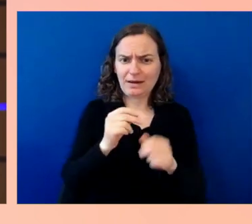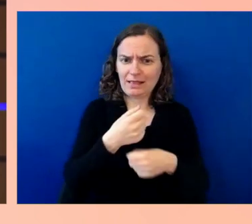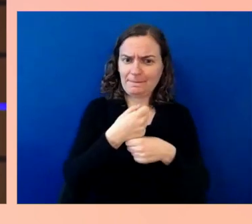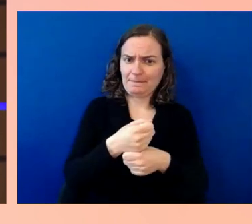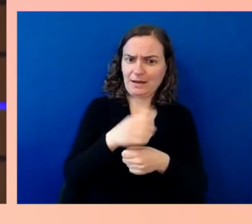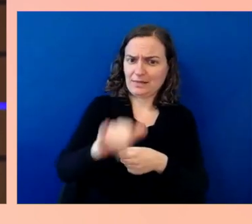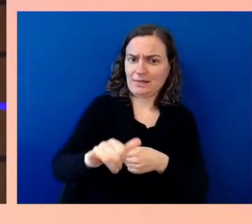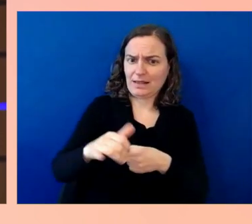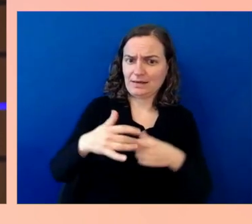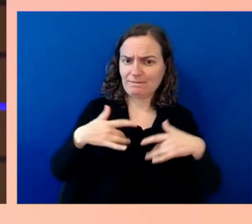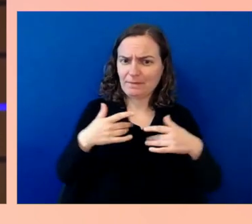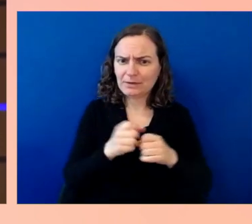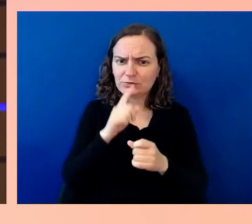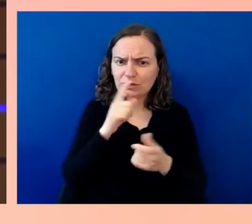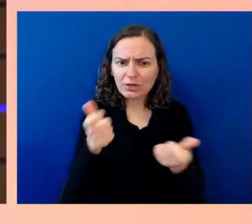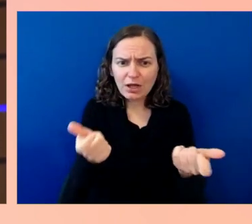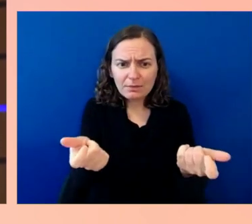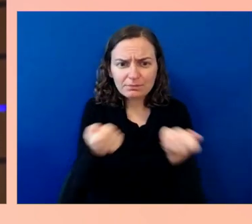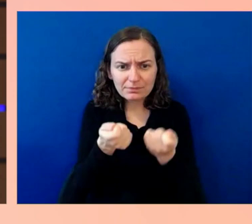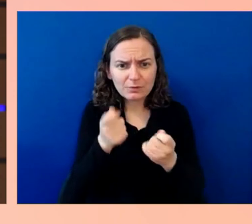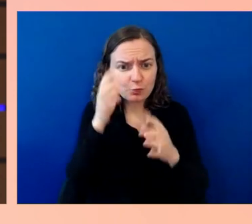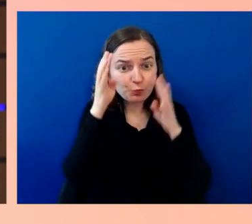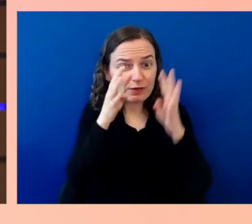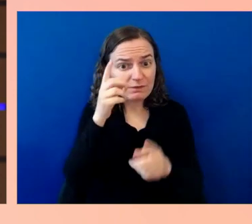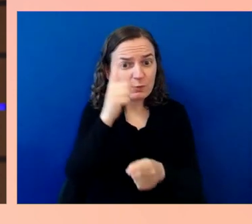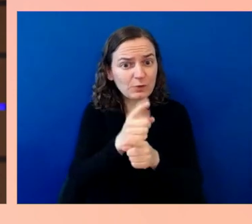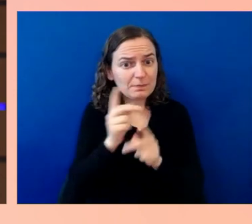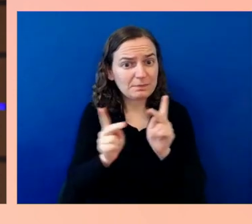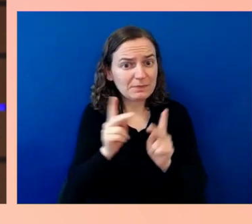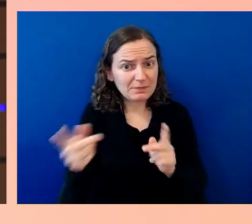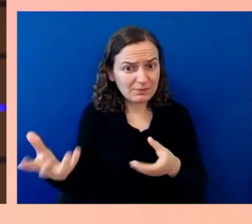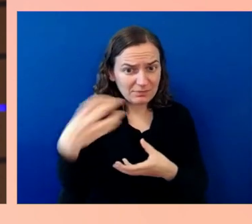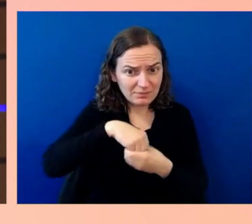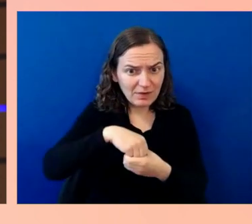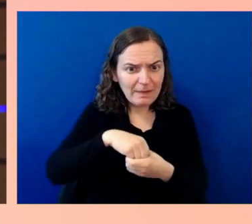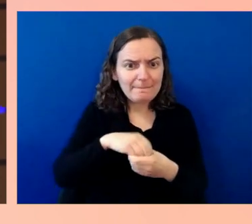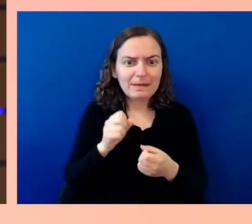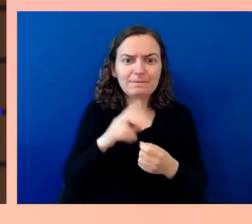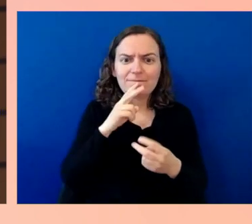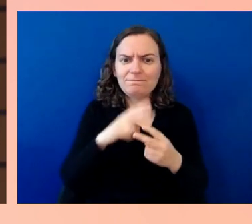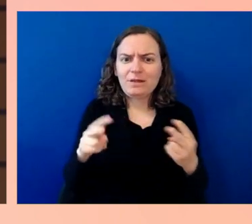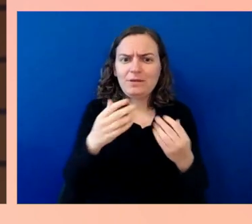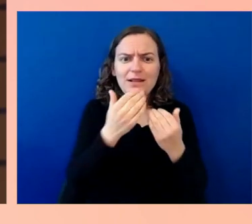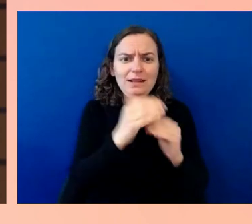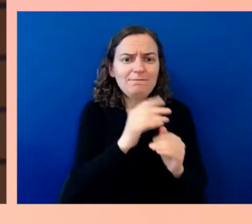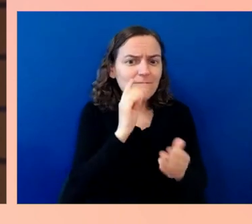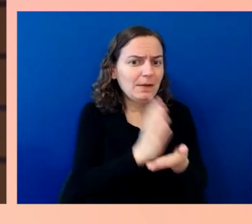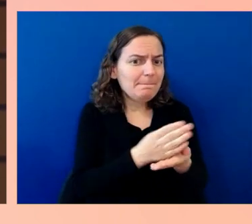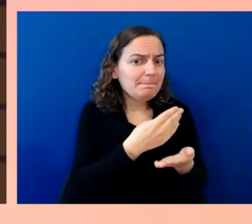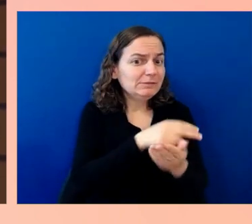limited from a budget perspective or from a capabilities perspective, if you get great people